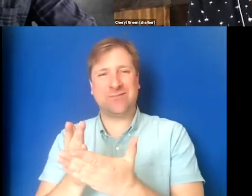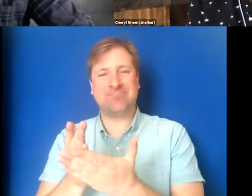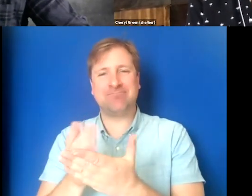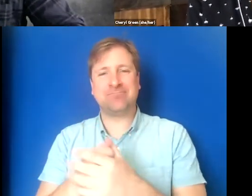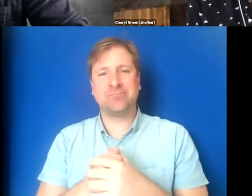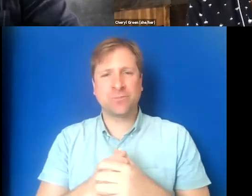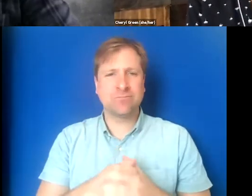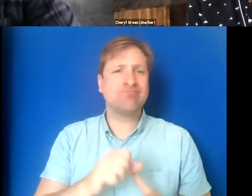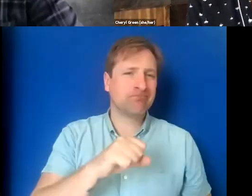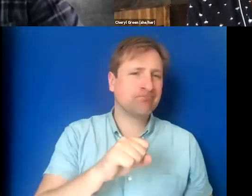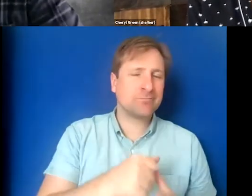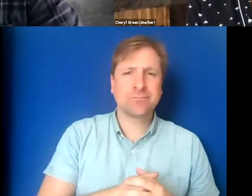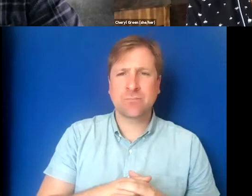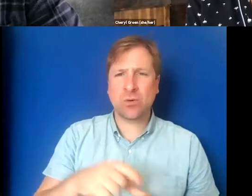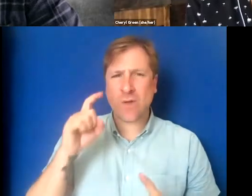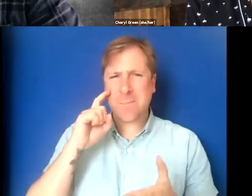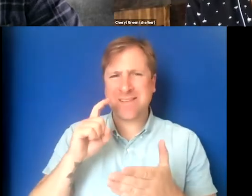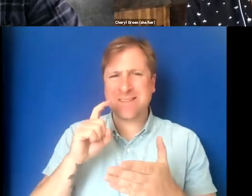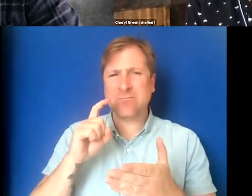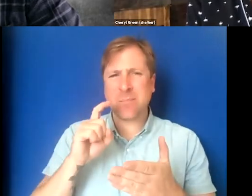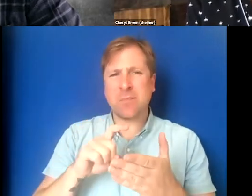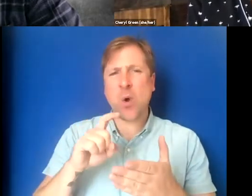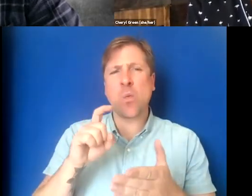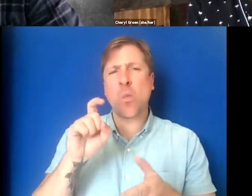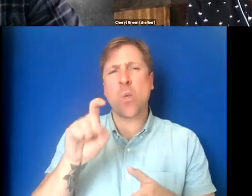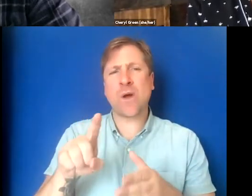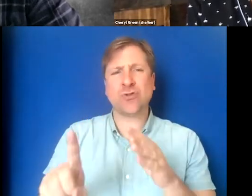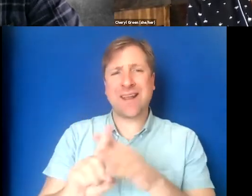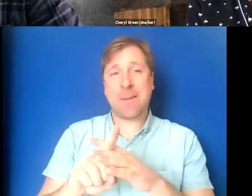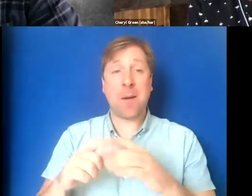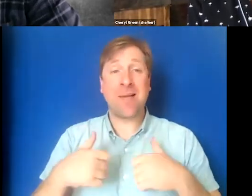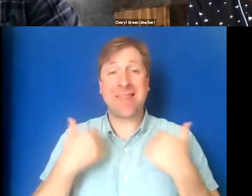And so I am seeing a question come in actually live for you.